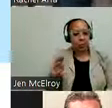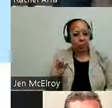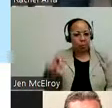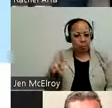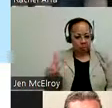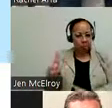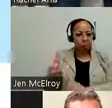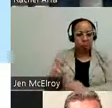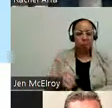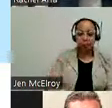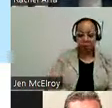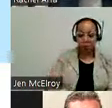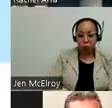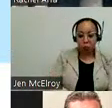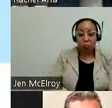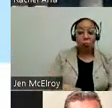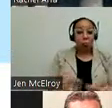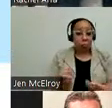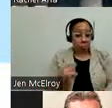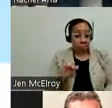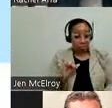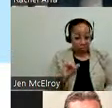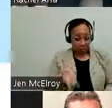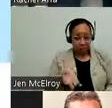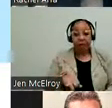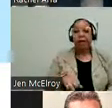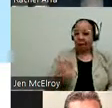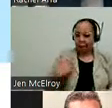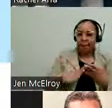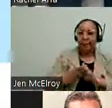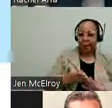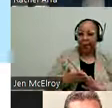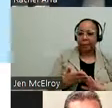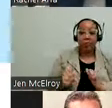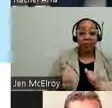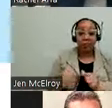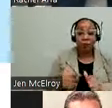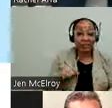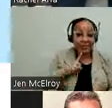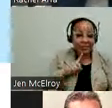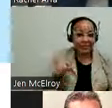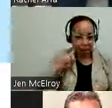became the first deaf Commissioner of the Mayor's Office for People with